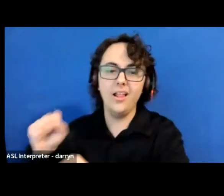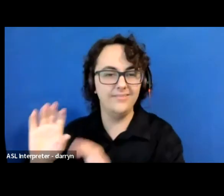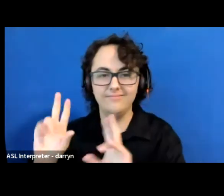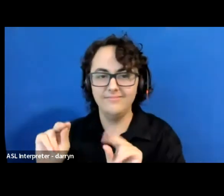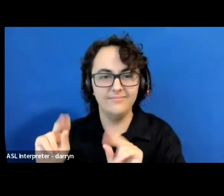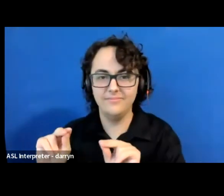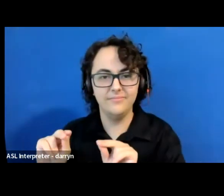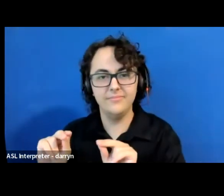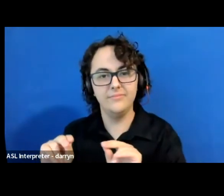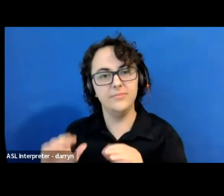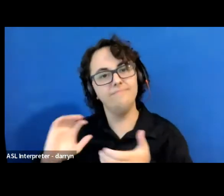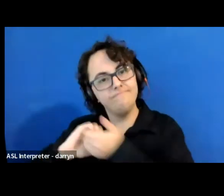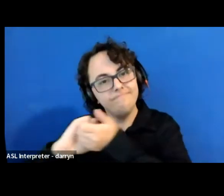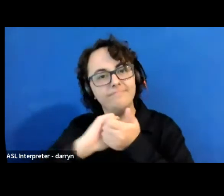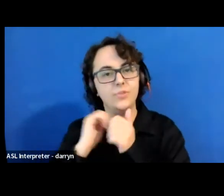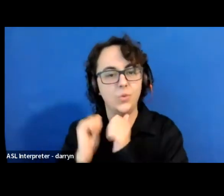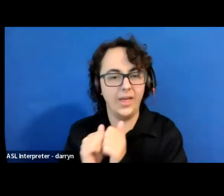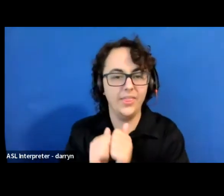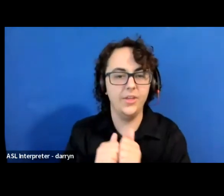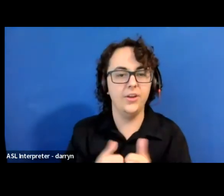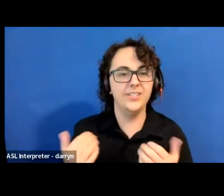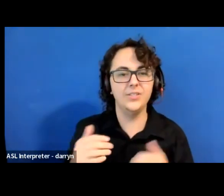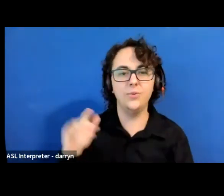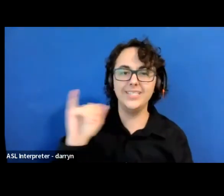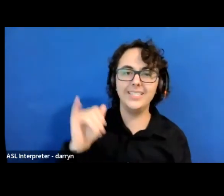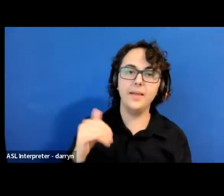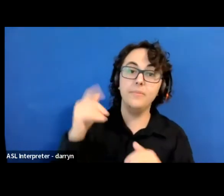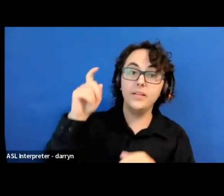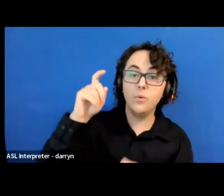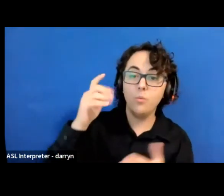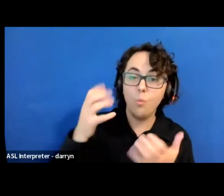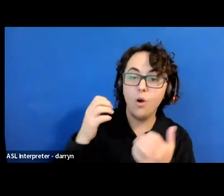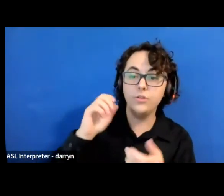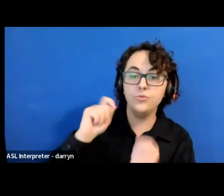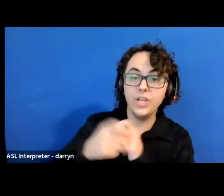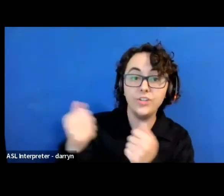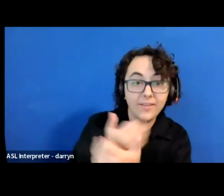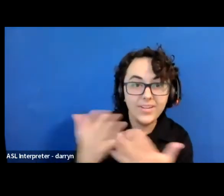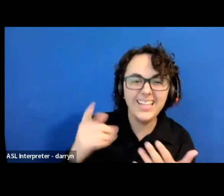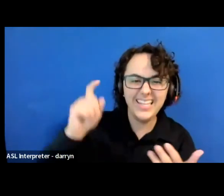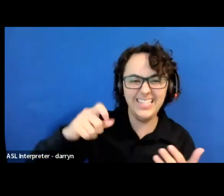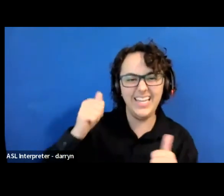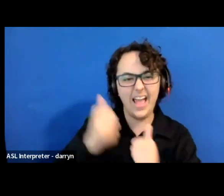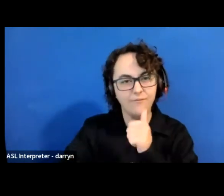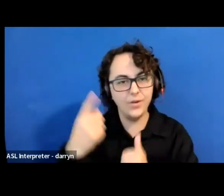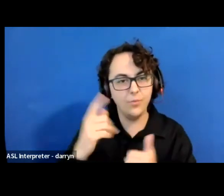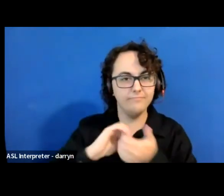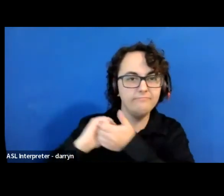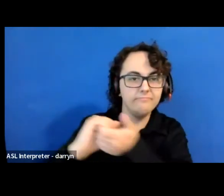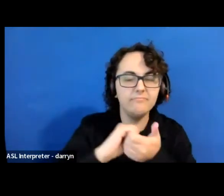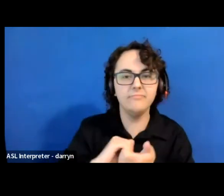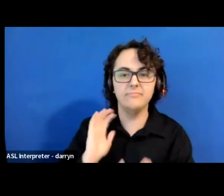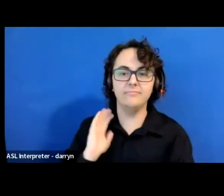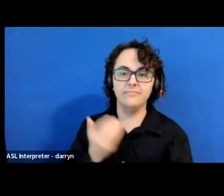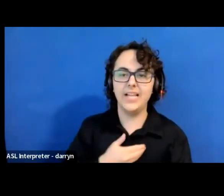we need everyone. And in that spirit, we bring our resources, our relationships, and our organizational strengths